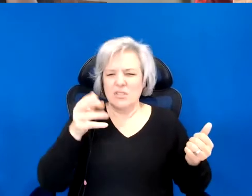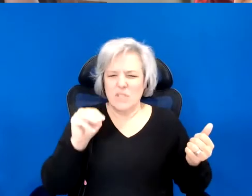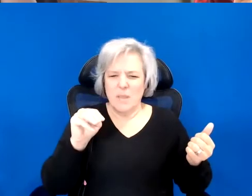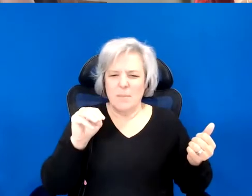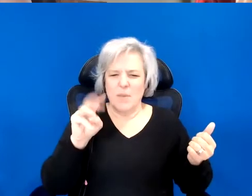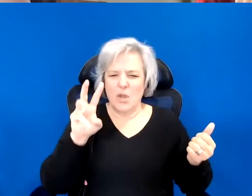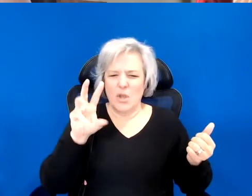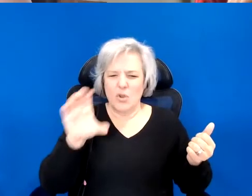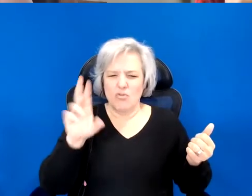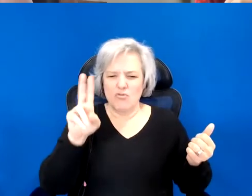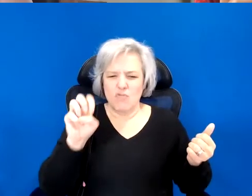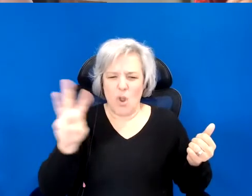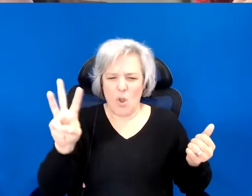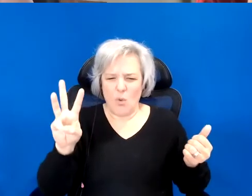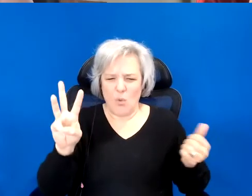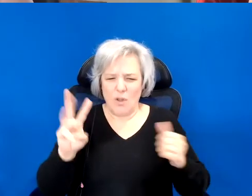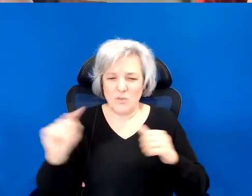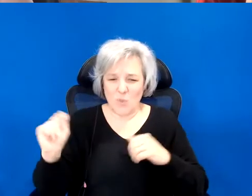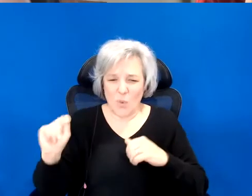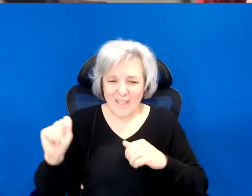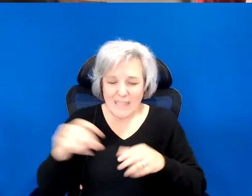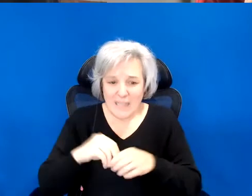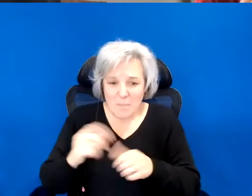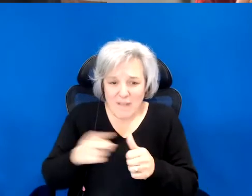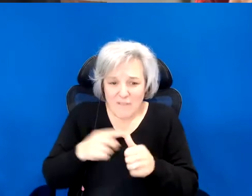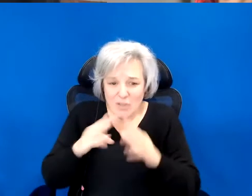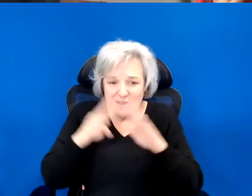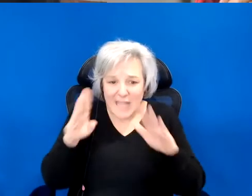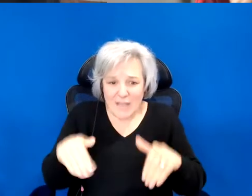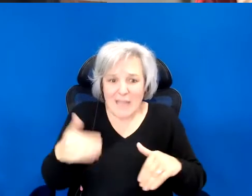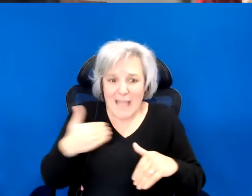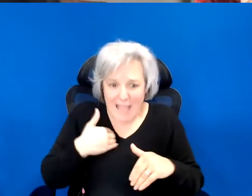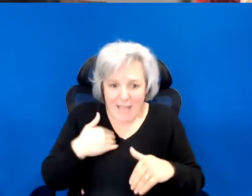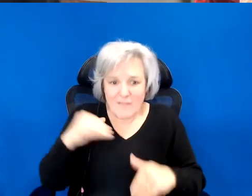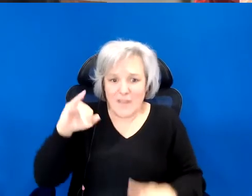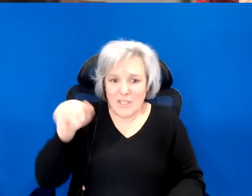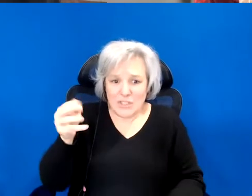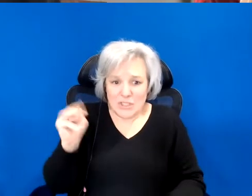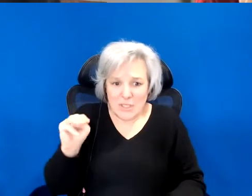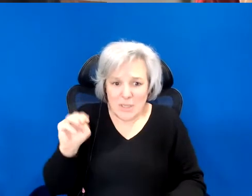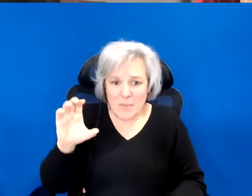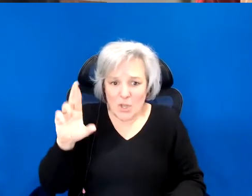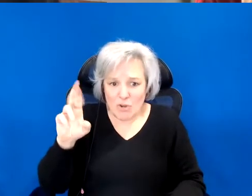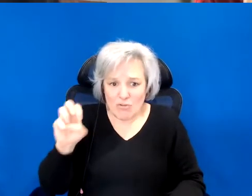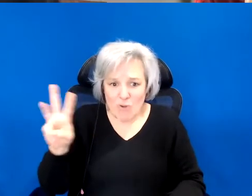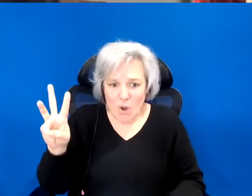in our first house. And how to think and live with or engage the